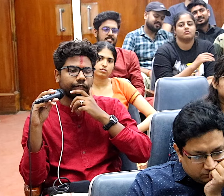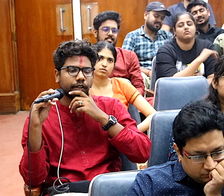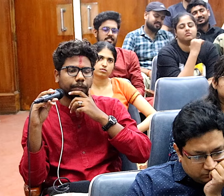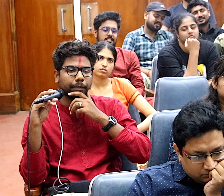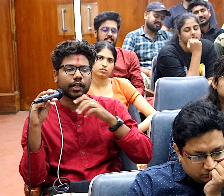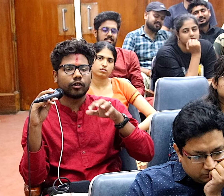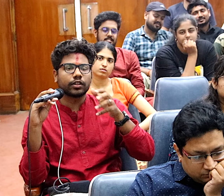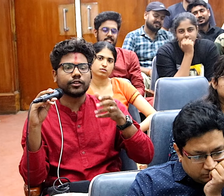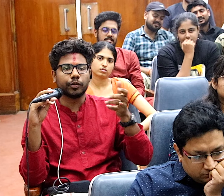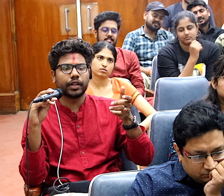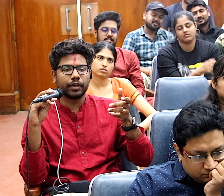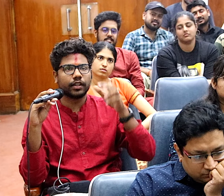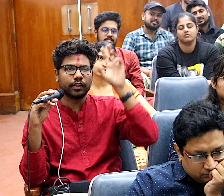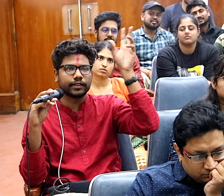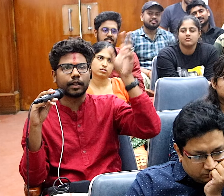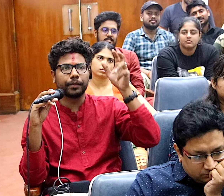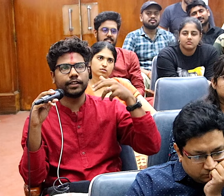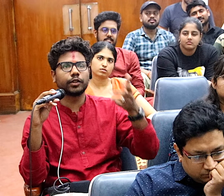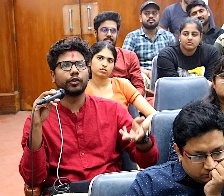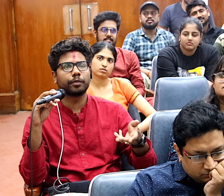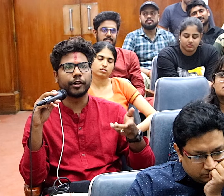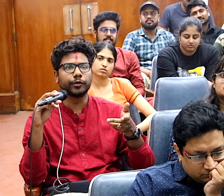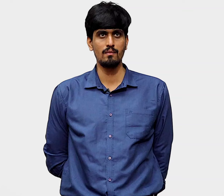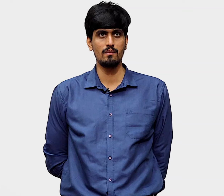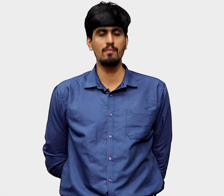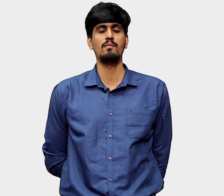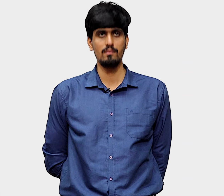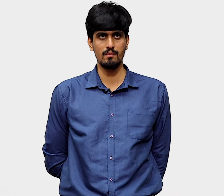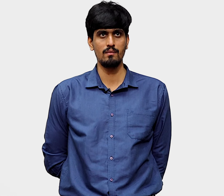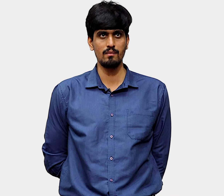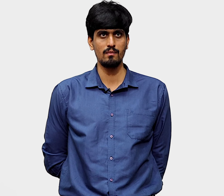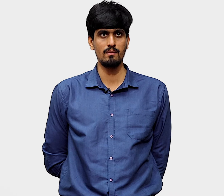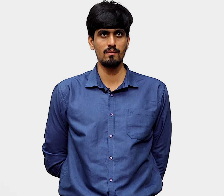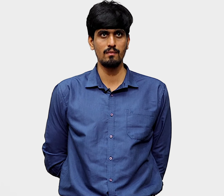the people are not consuming with these companies who are producing it, they will shift their base.